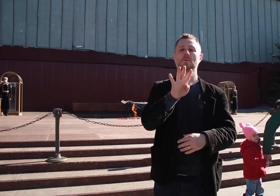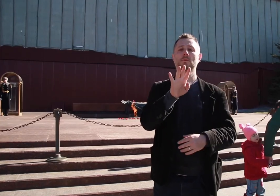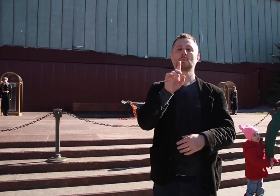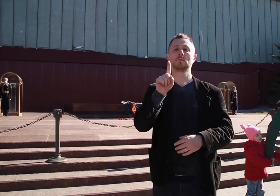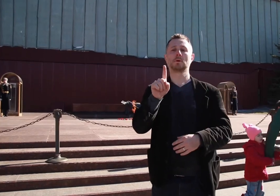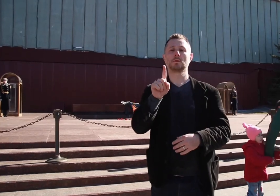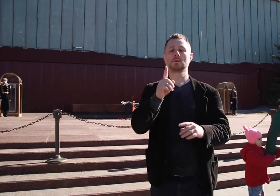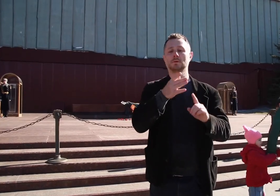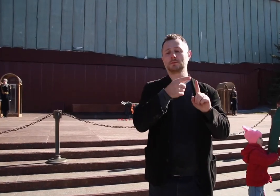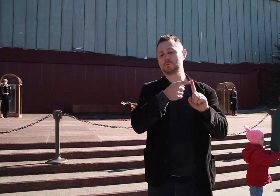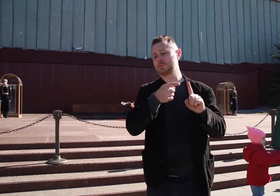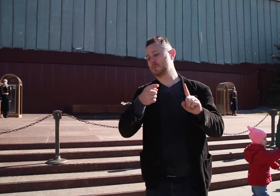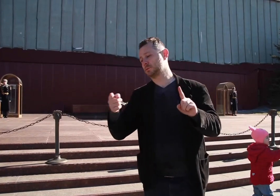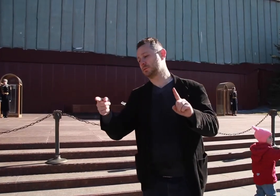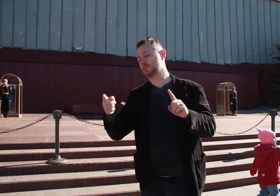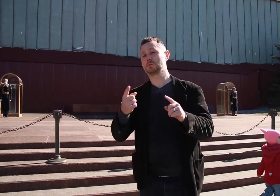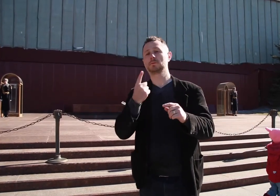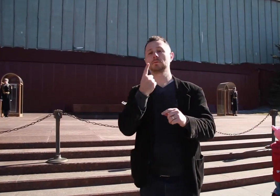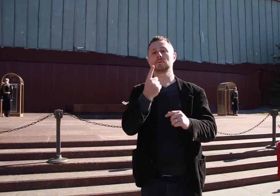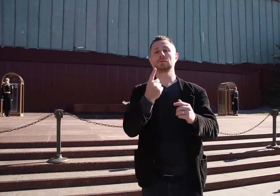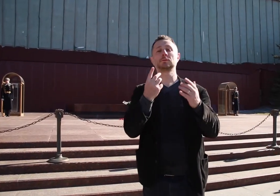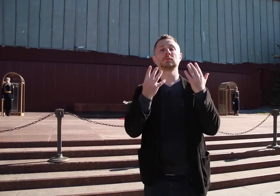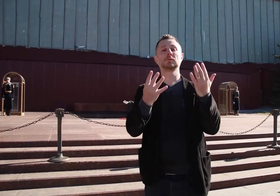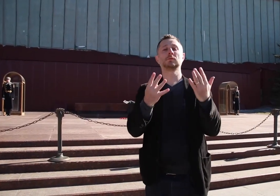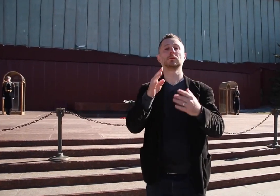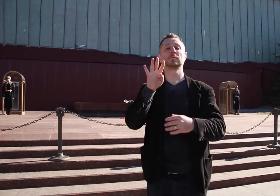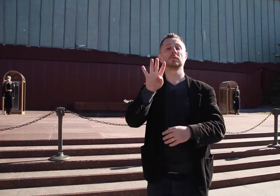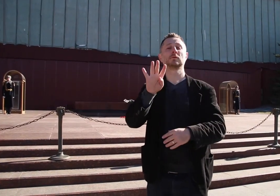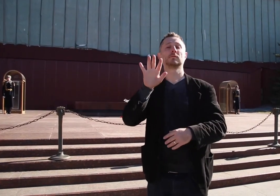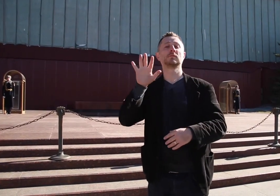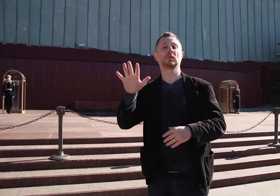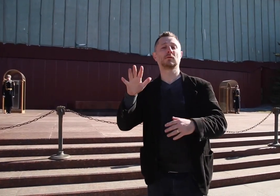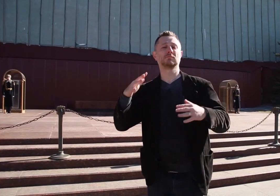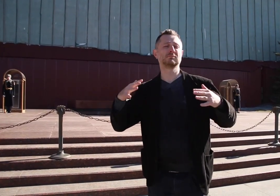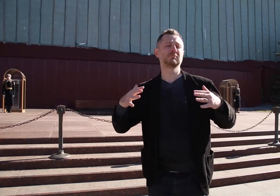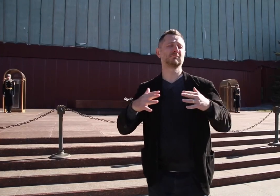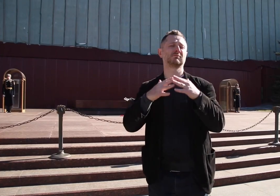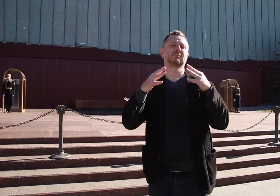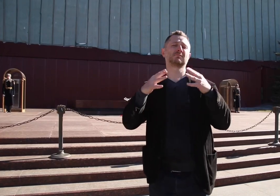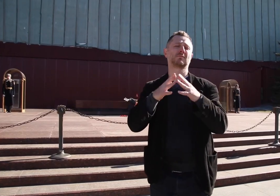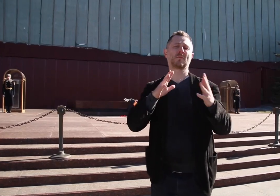in World War II and resisting the Nazi